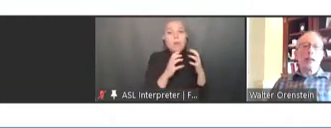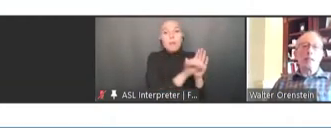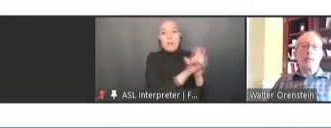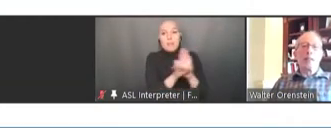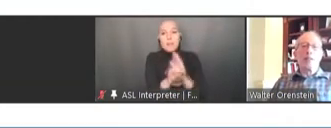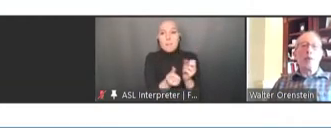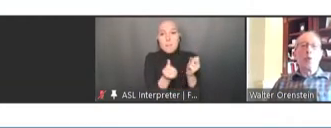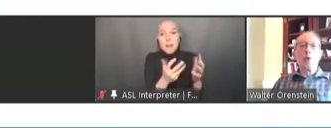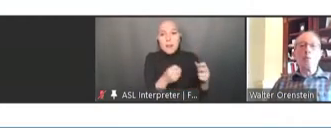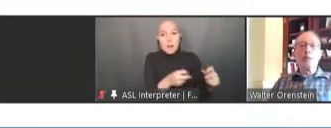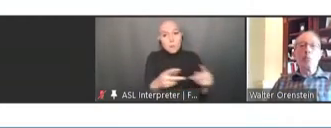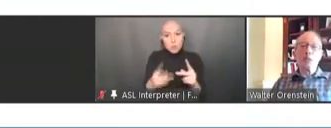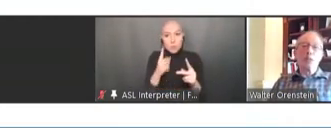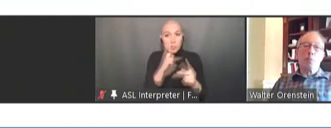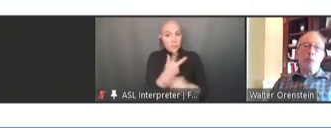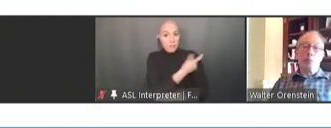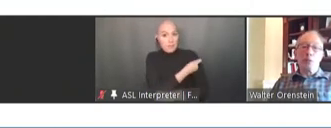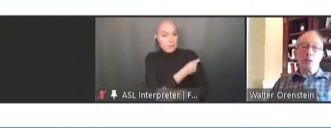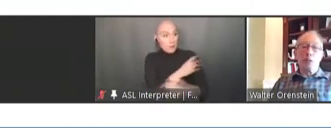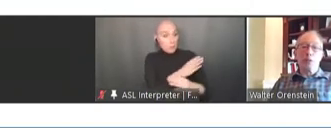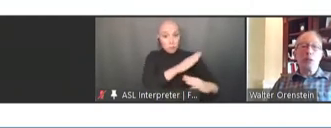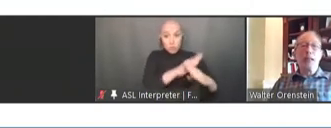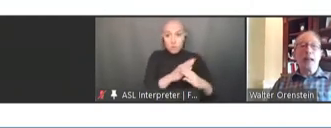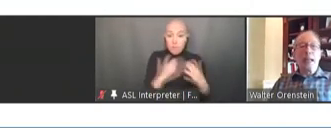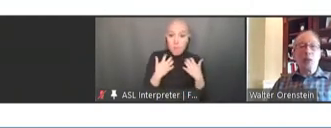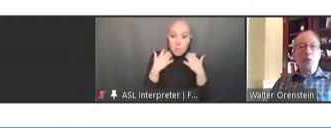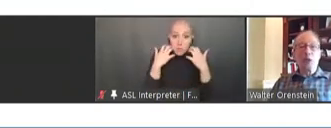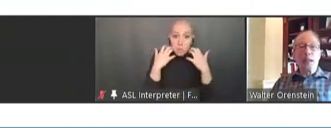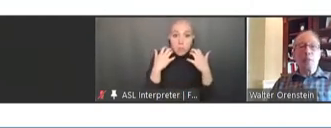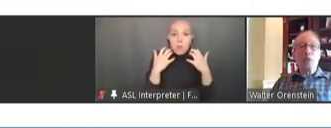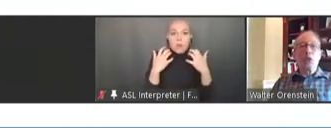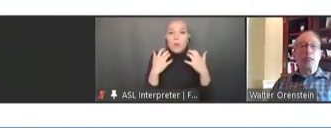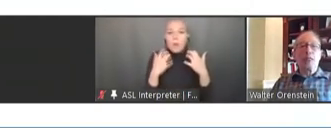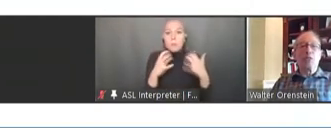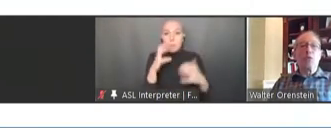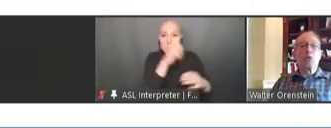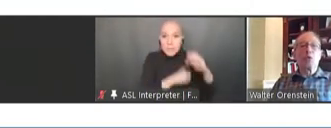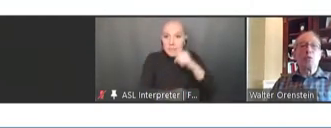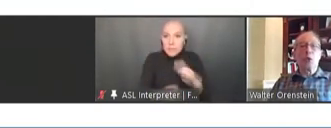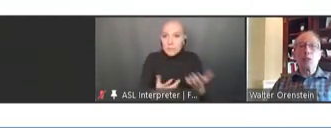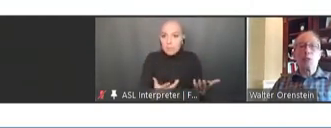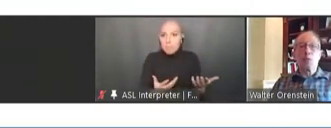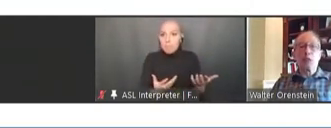vaccinate were being missed by providers and to establish standards to avoid those missed